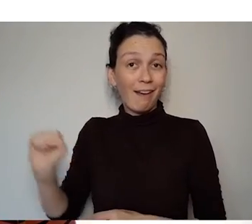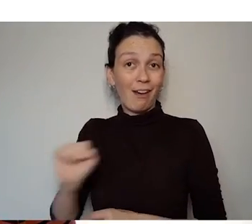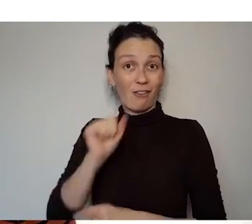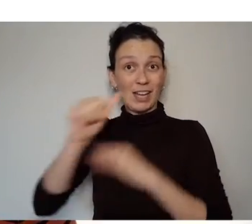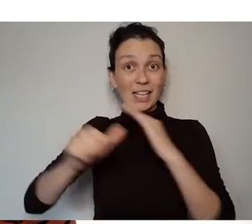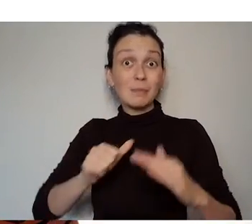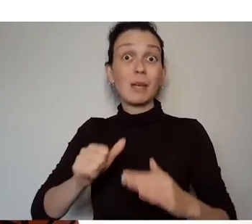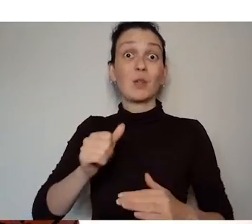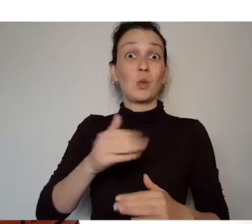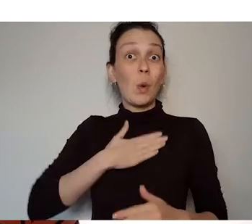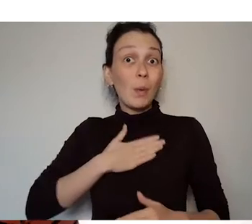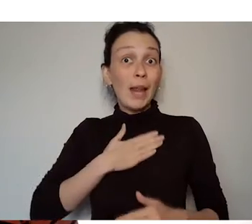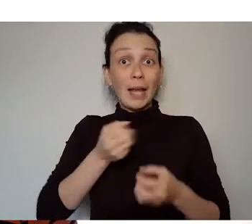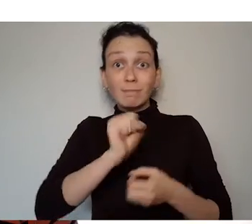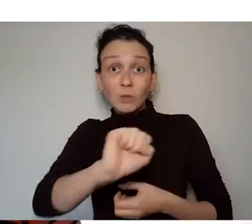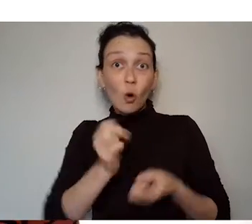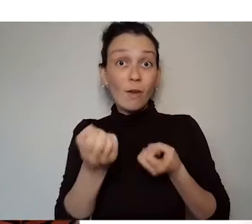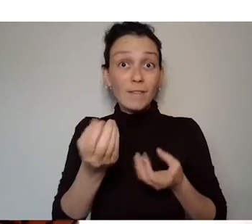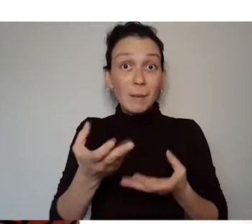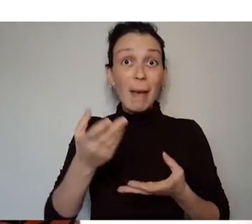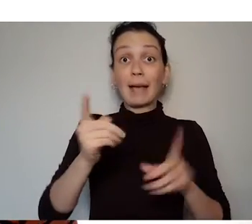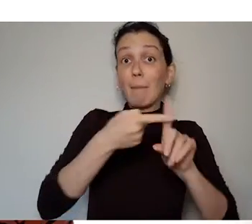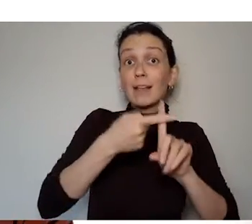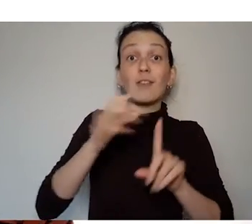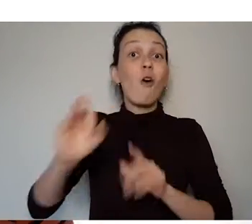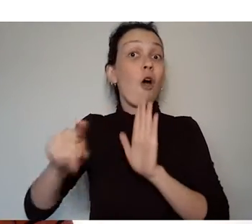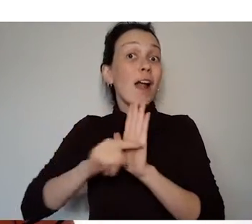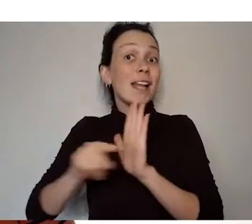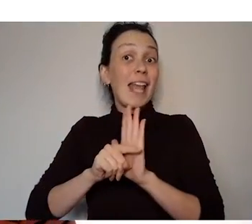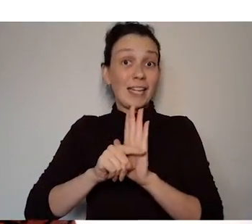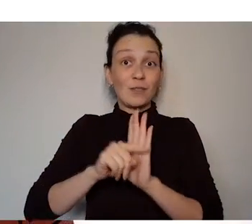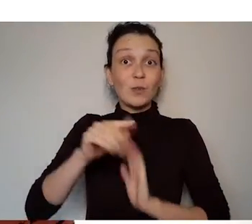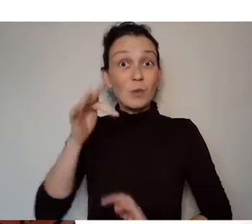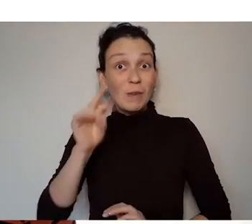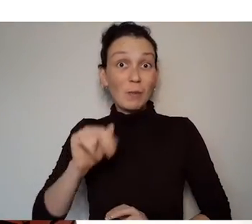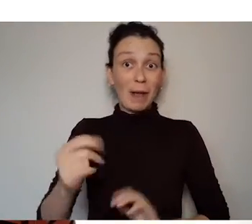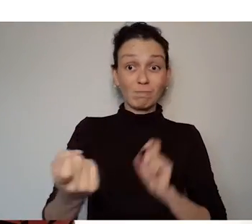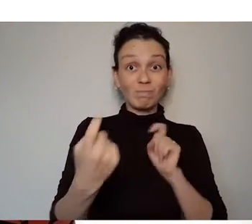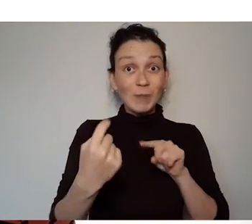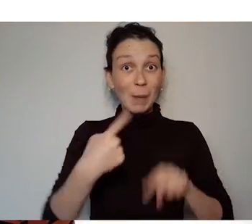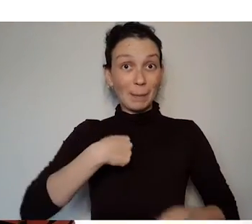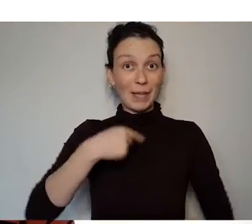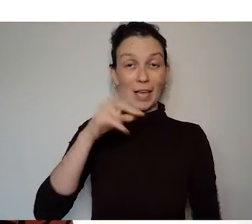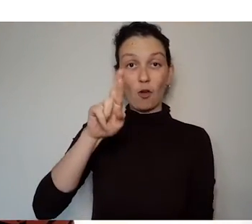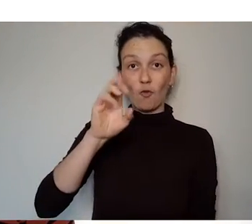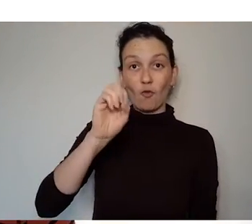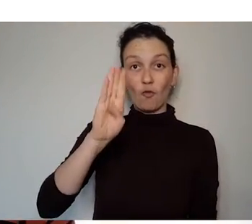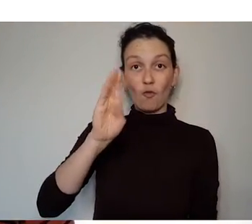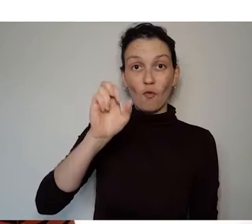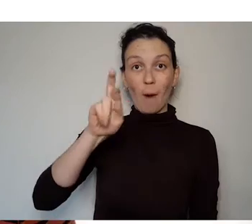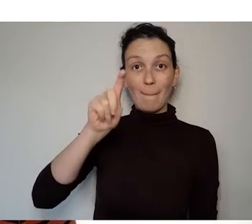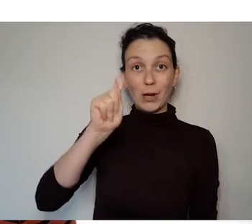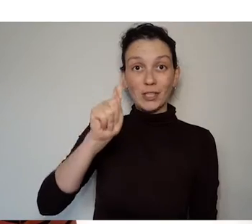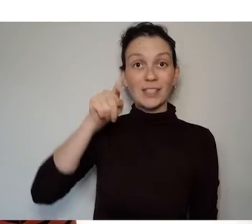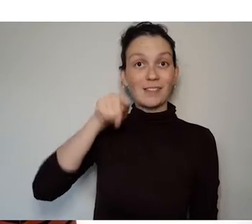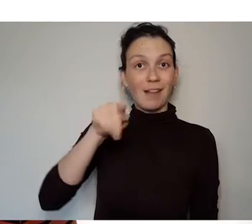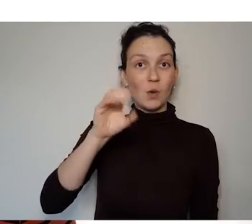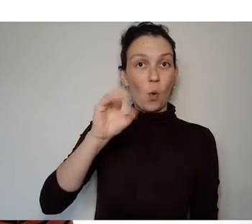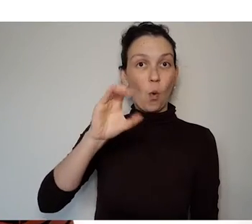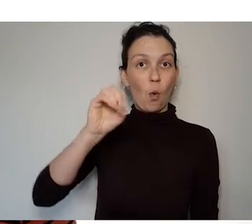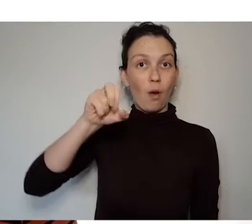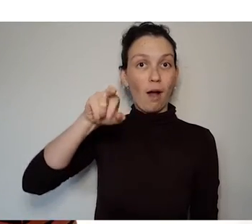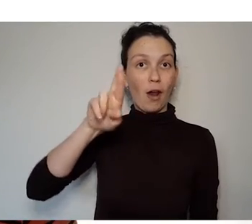about the accessibility of the podcast good or bad. My direct email is robert.oconnor@setu.ie